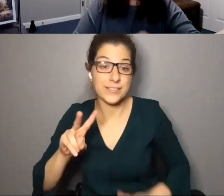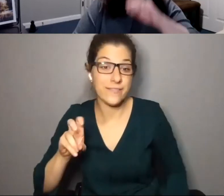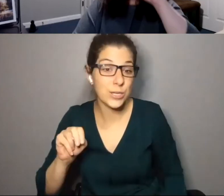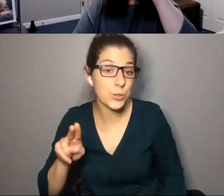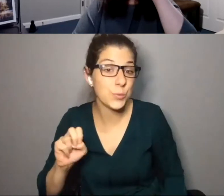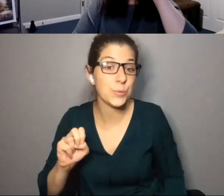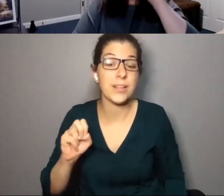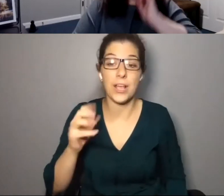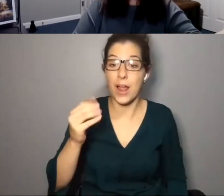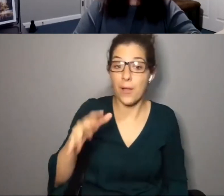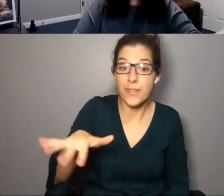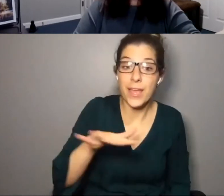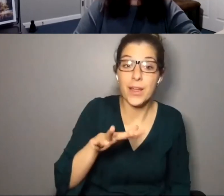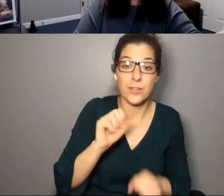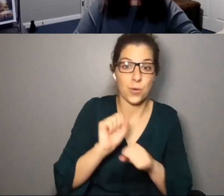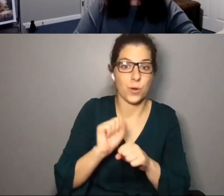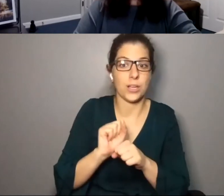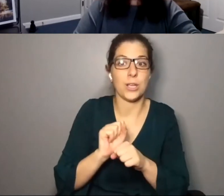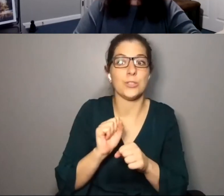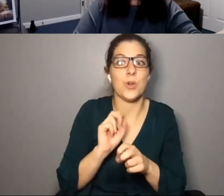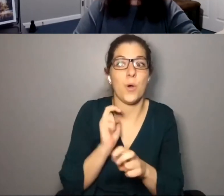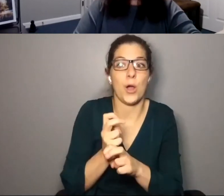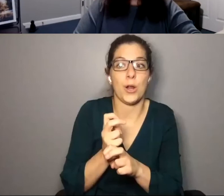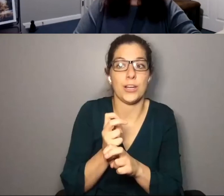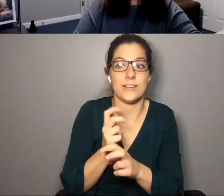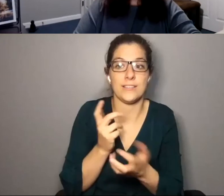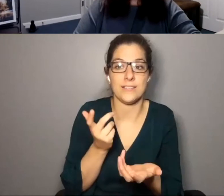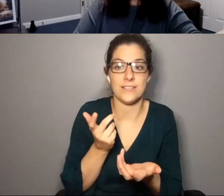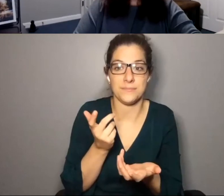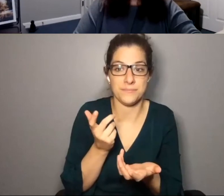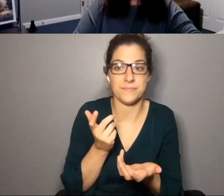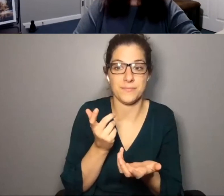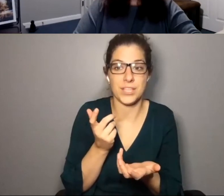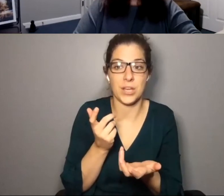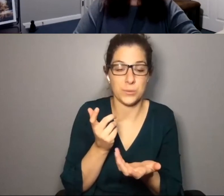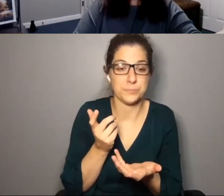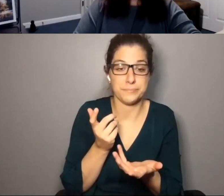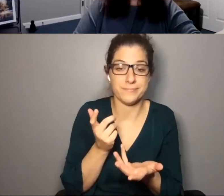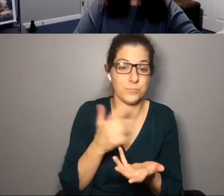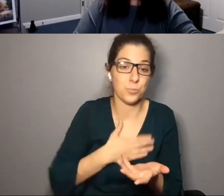independent performance venues, they are out there and they are working so hard, and we appreciate every